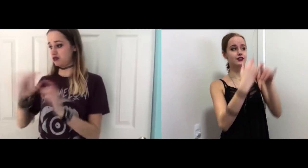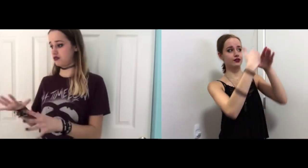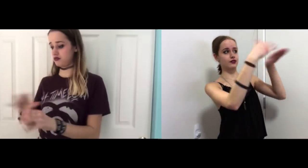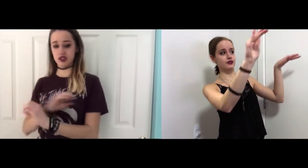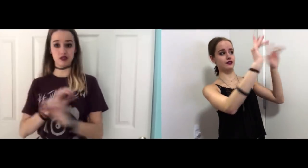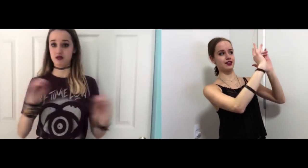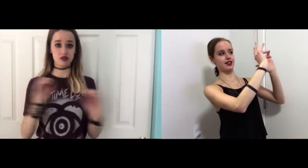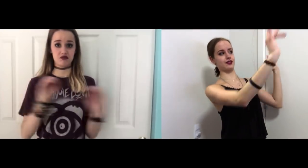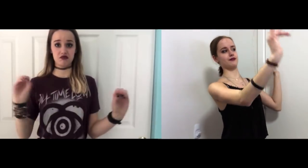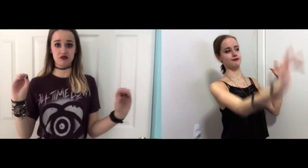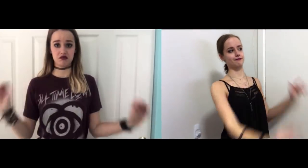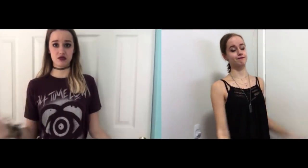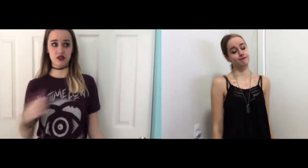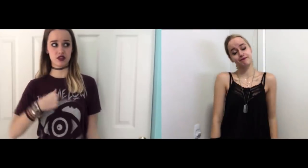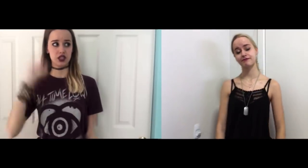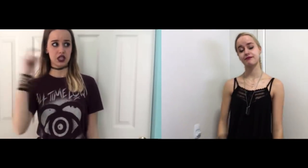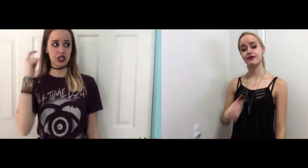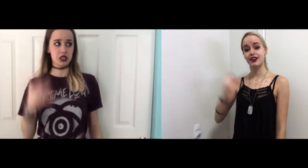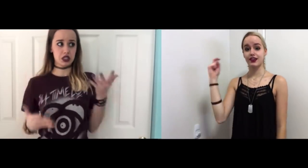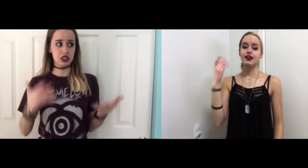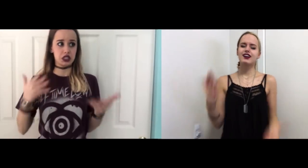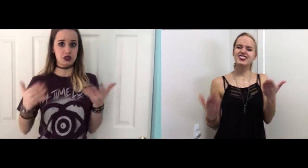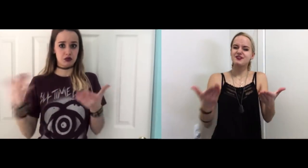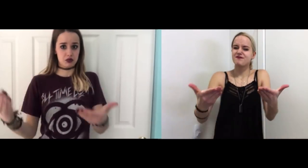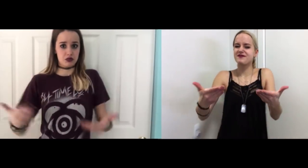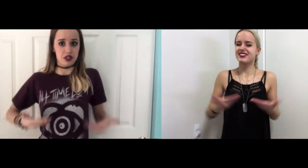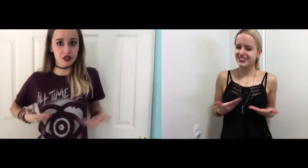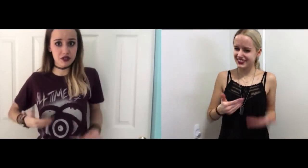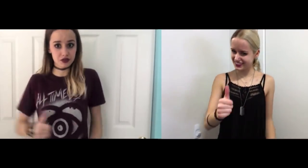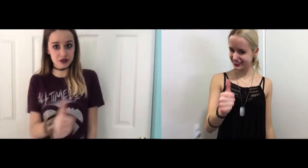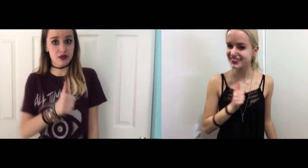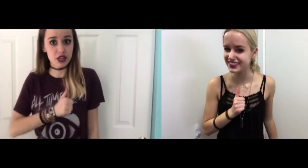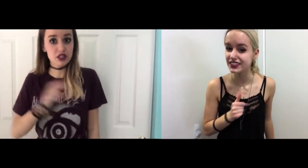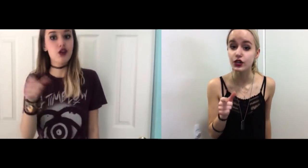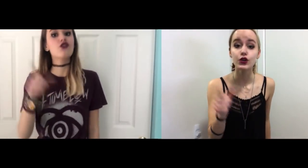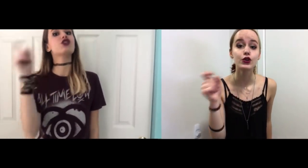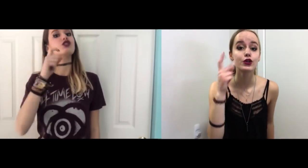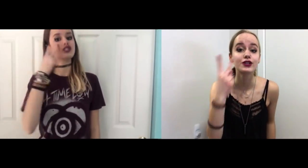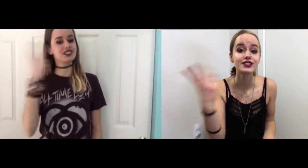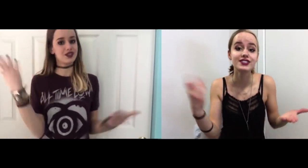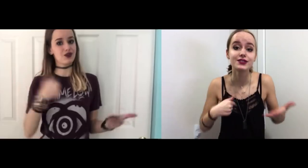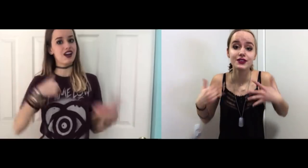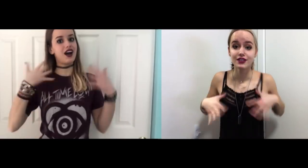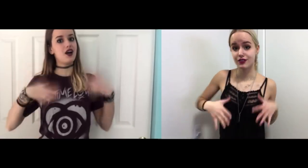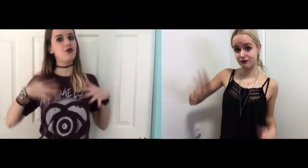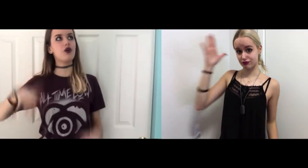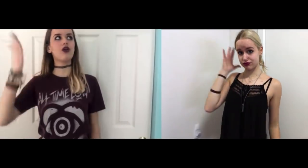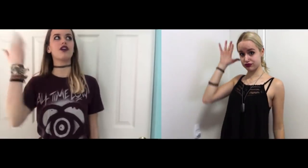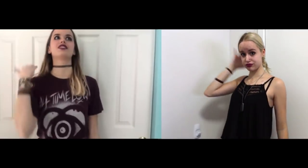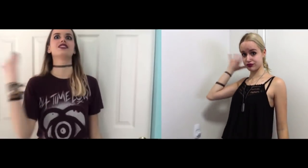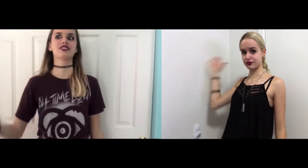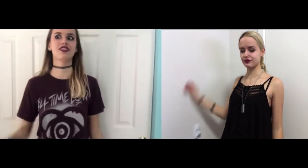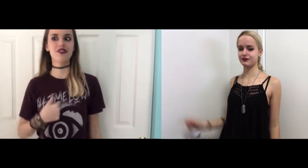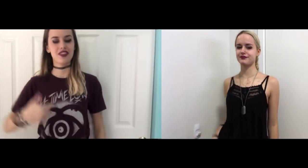No liquor left on the shelf, I should probably introduce myself You should've seen what I wore...